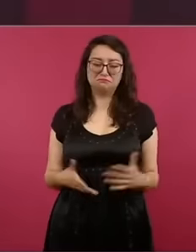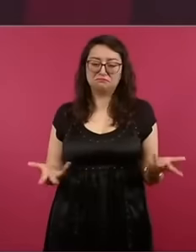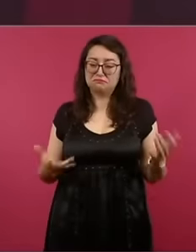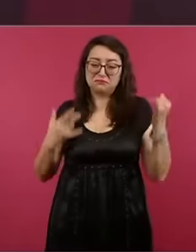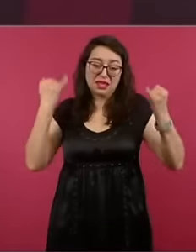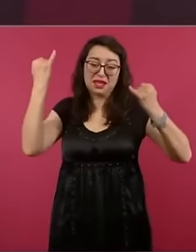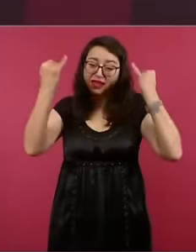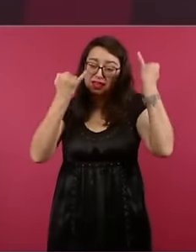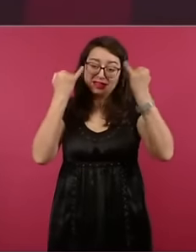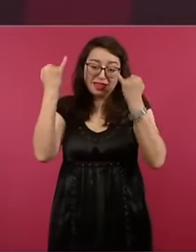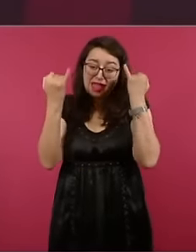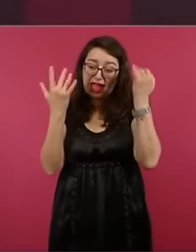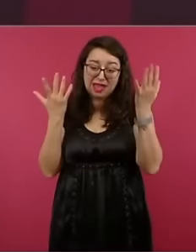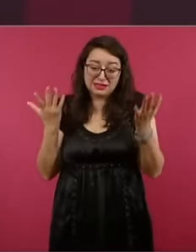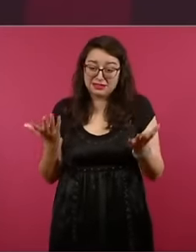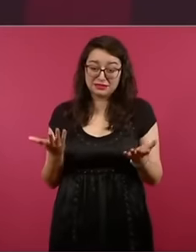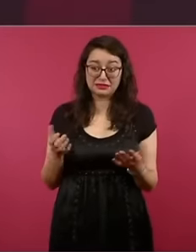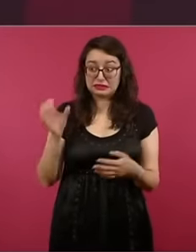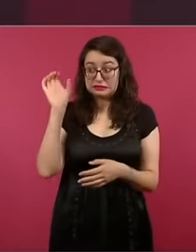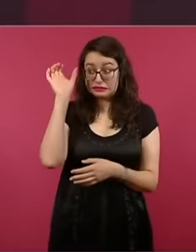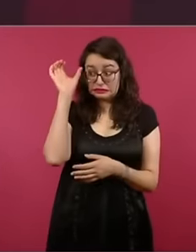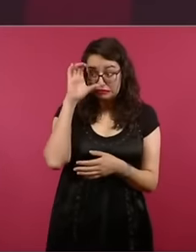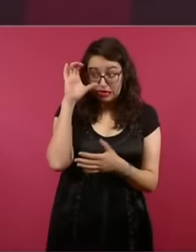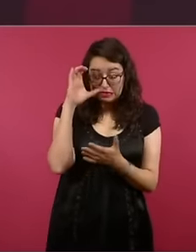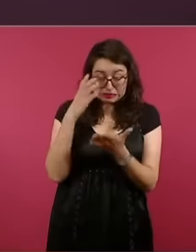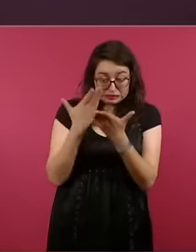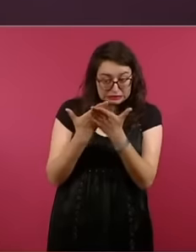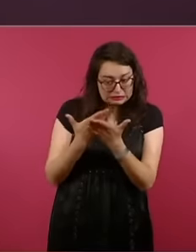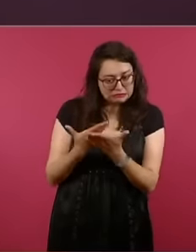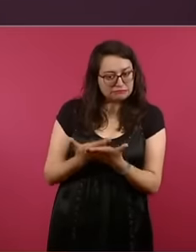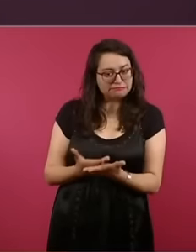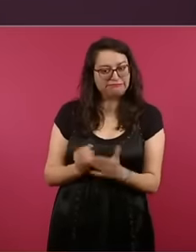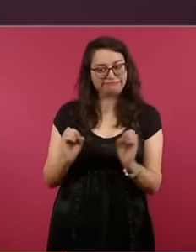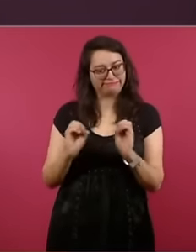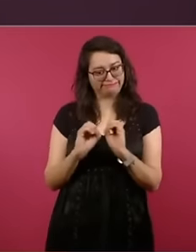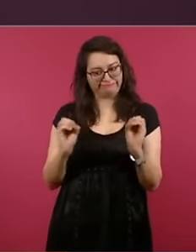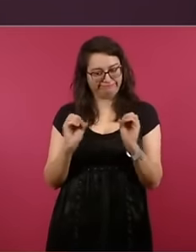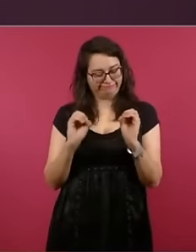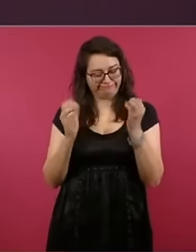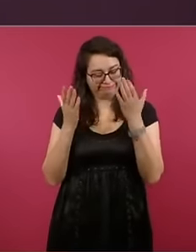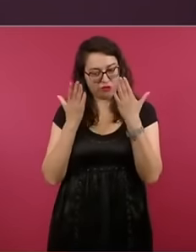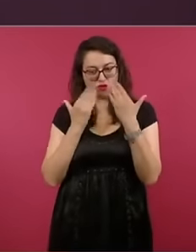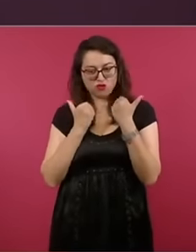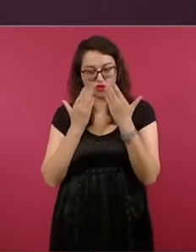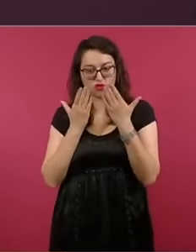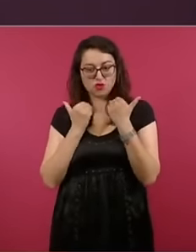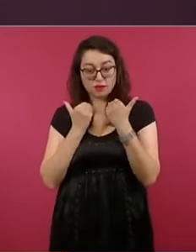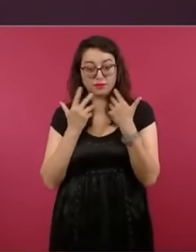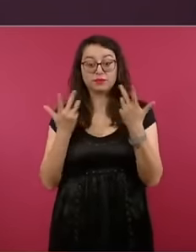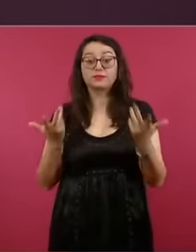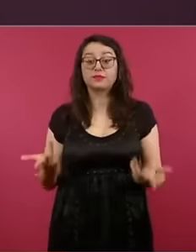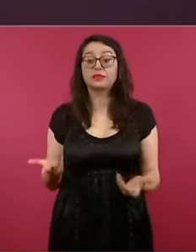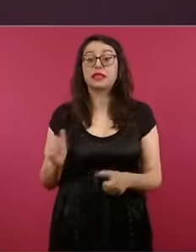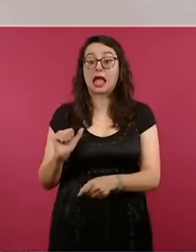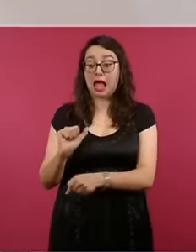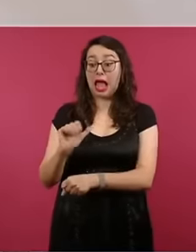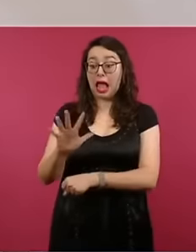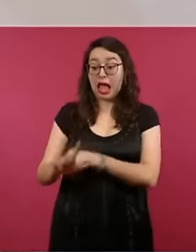they are not scientifically substantiated. Animals are usually very sensitive, so there is